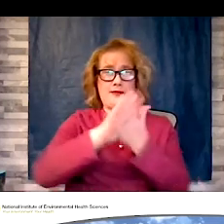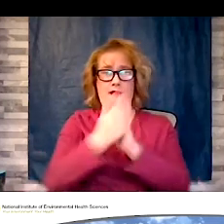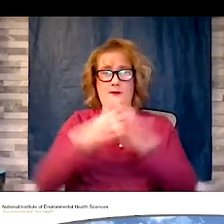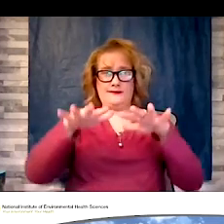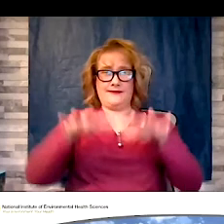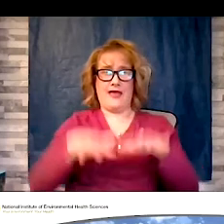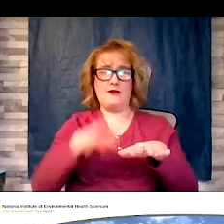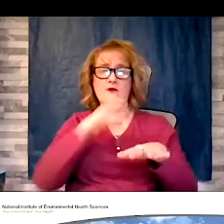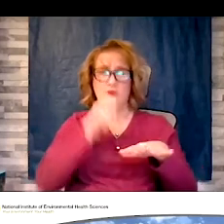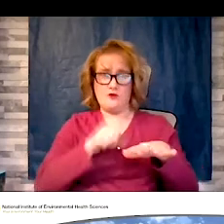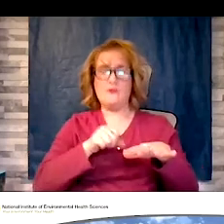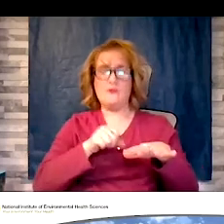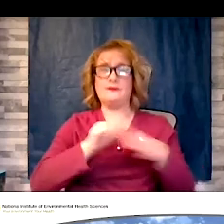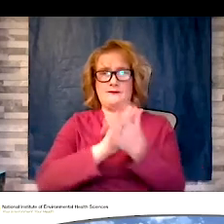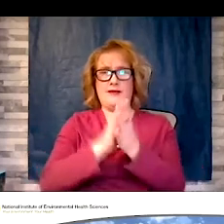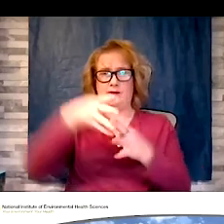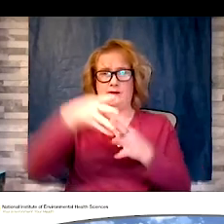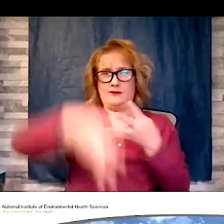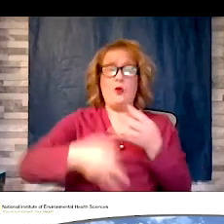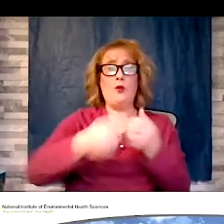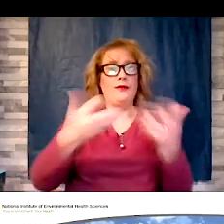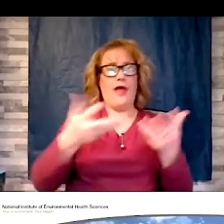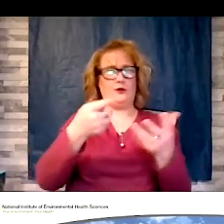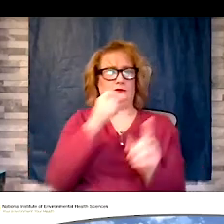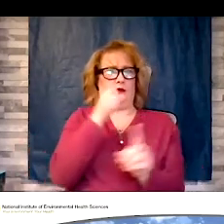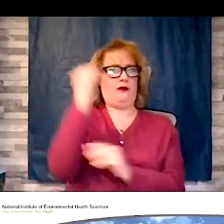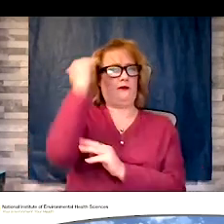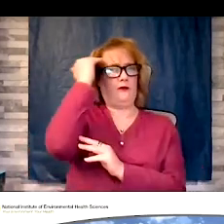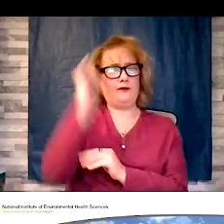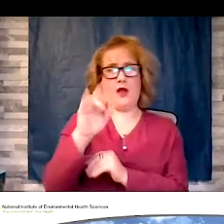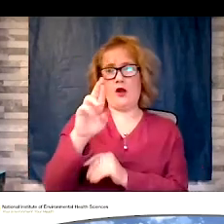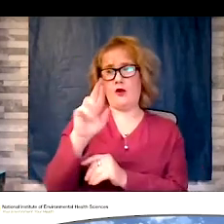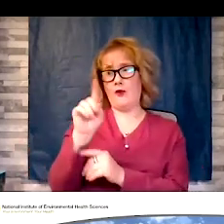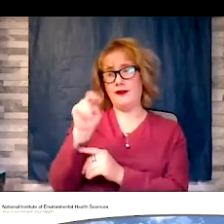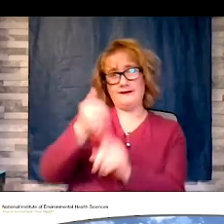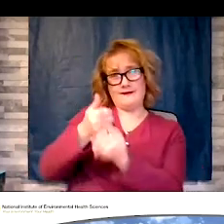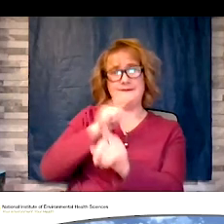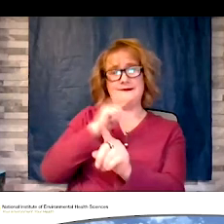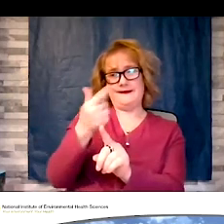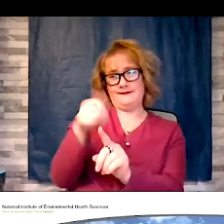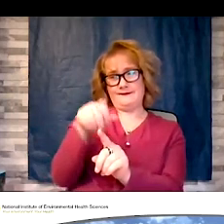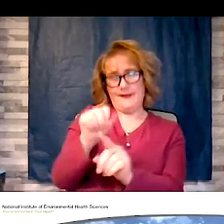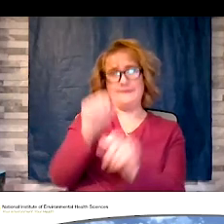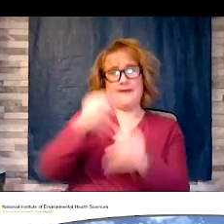your notice. , RADON is a gas and can seep in your home through these new cracks and